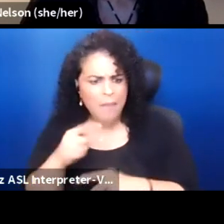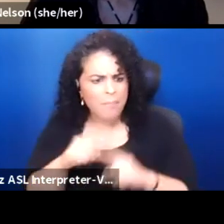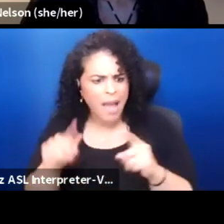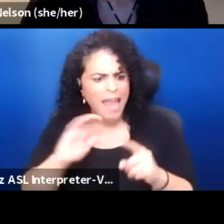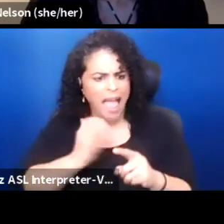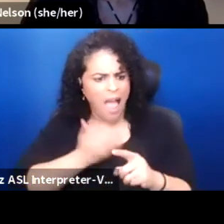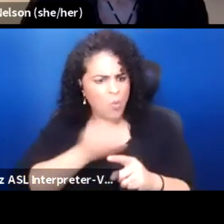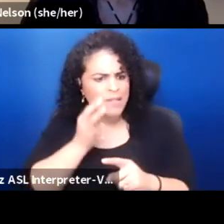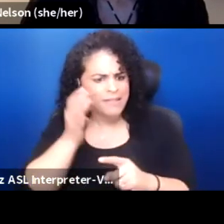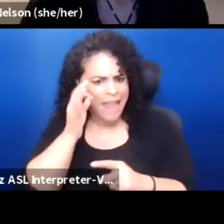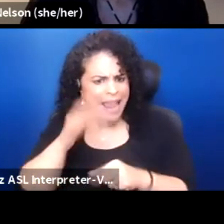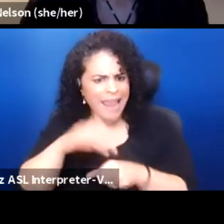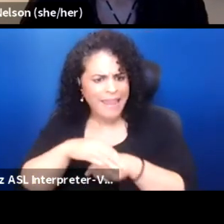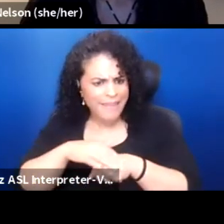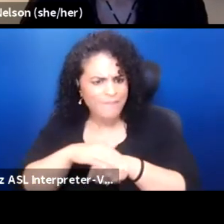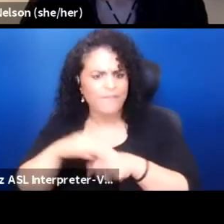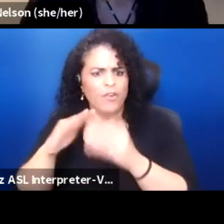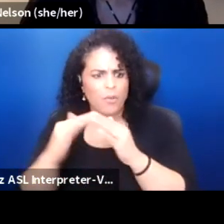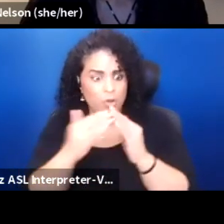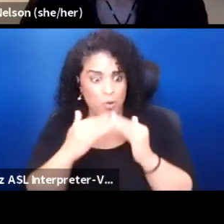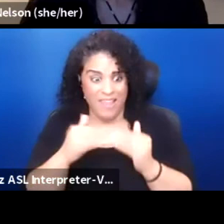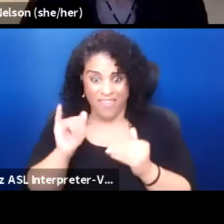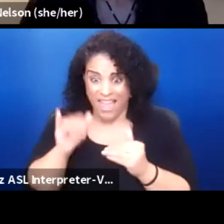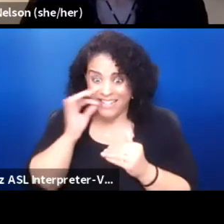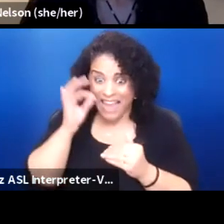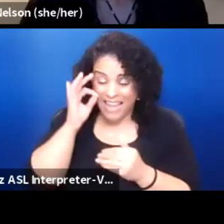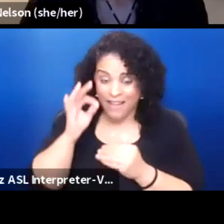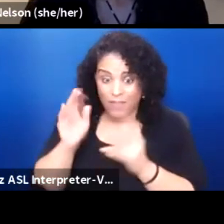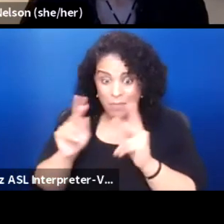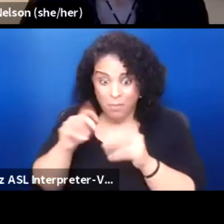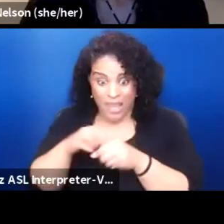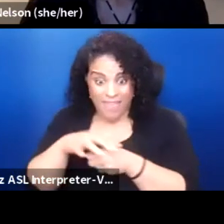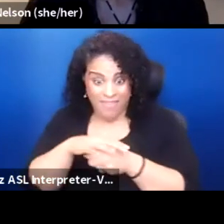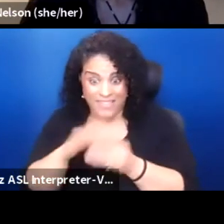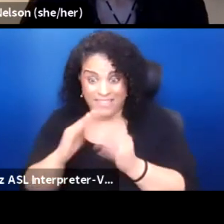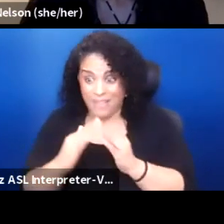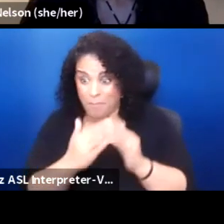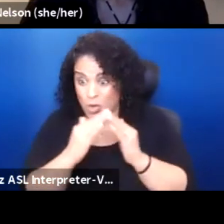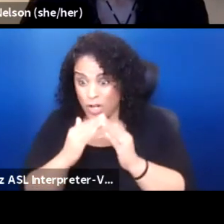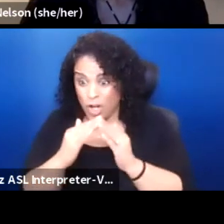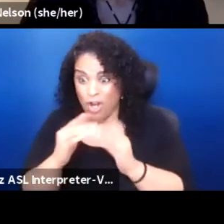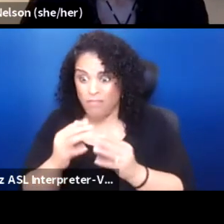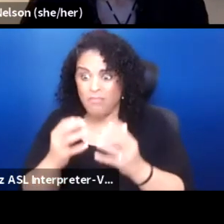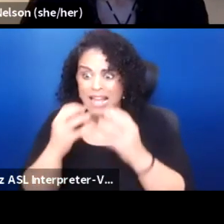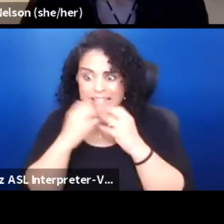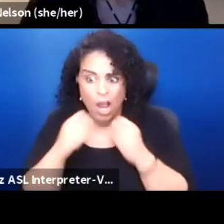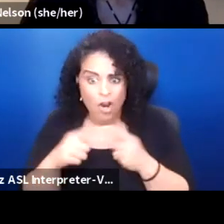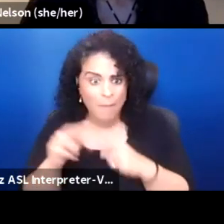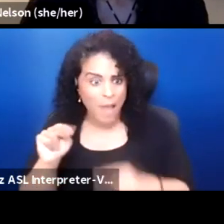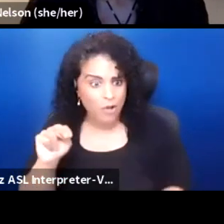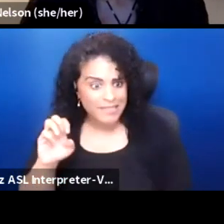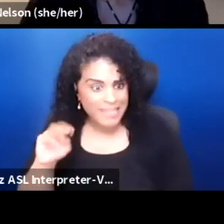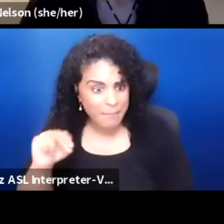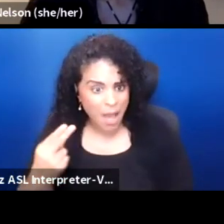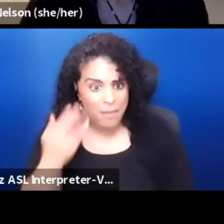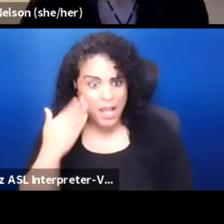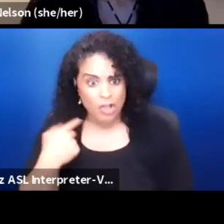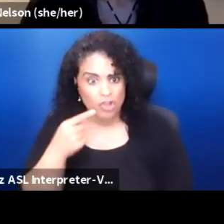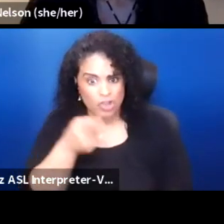All of the native people in our community care about Neemah because she's one of our young people.